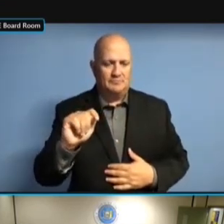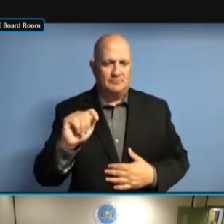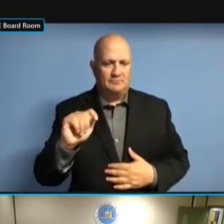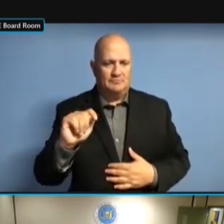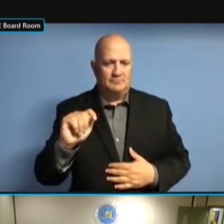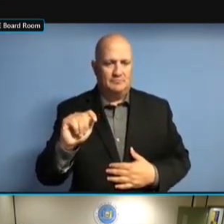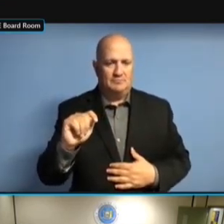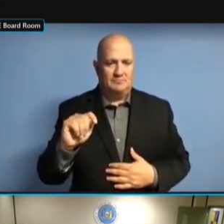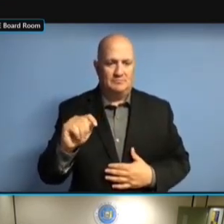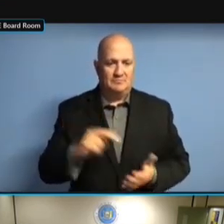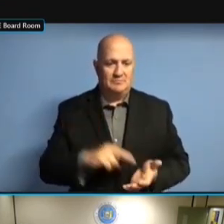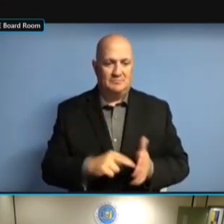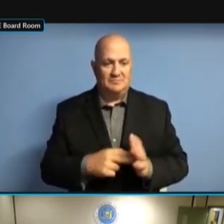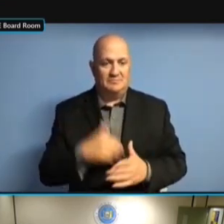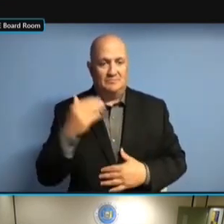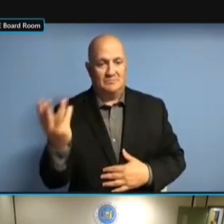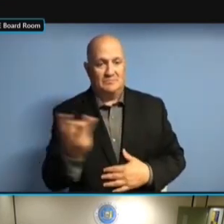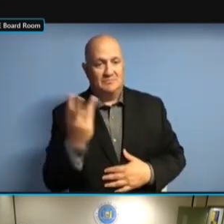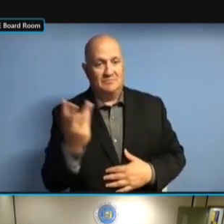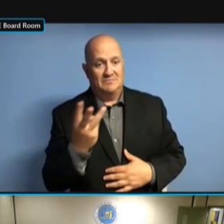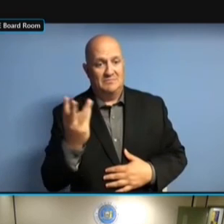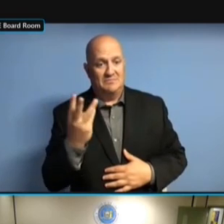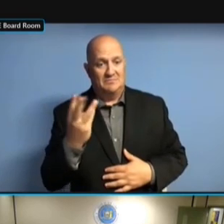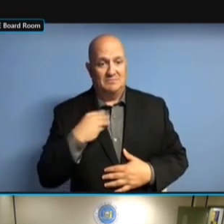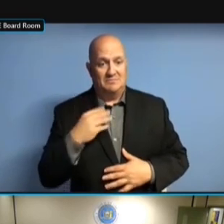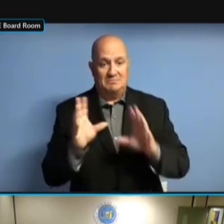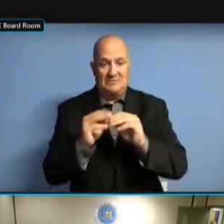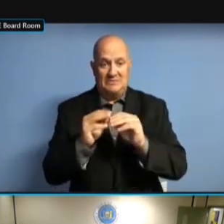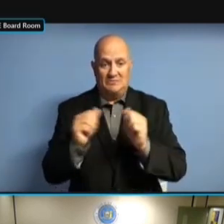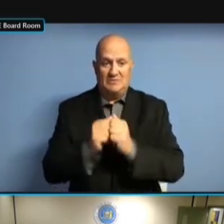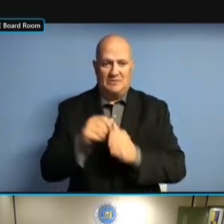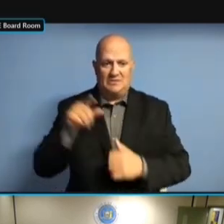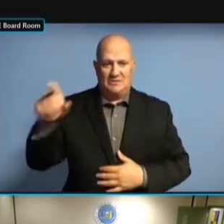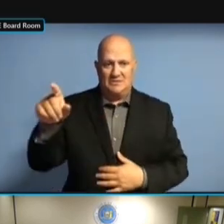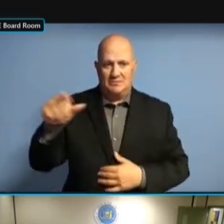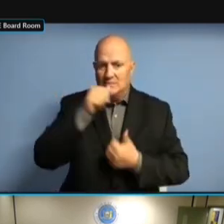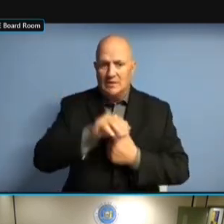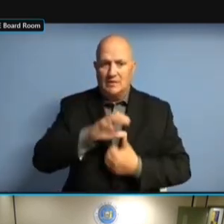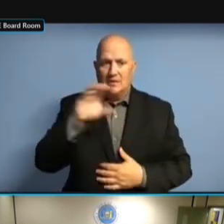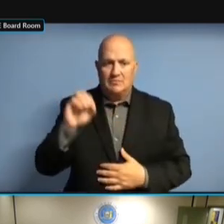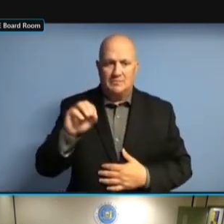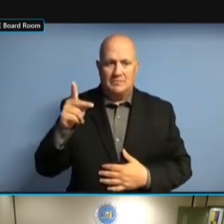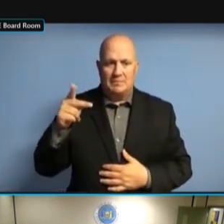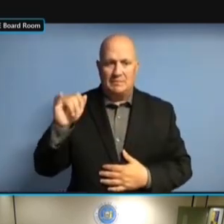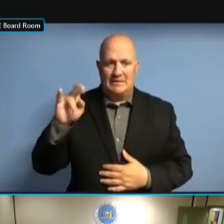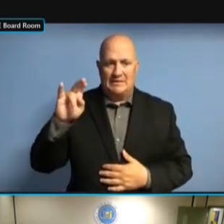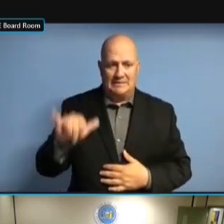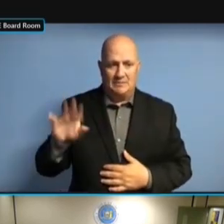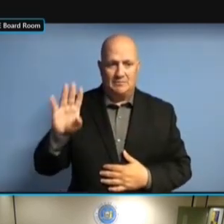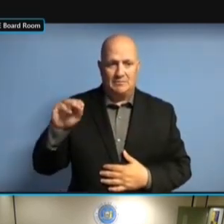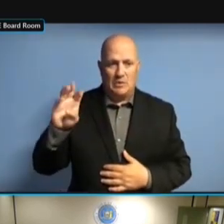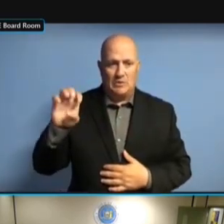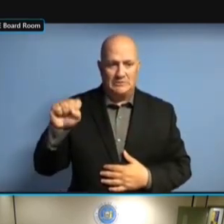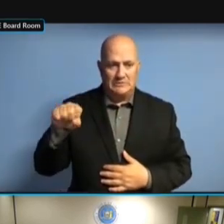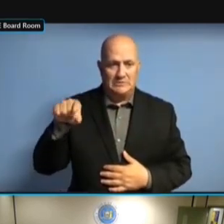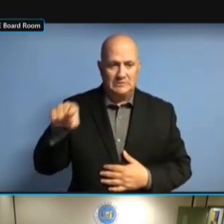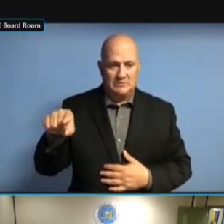WEDNESDAY I'M HAVING A MEETING WITH PITNEY BOWES WEDNESDAY I'M HAVING A MEETING WITH PITNEY BOWES TO WEDNESDAY I'M HAVING A MEETING WITH PITNEY BOWES TO FIGURE WEDNESDAY I'M HAVING A MEETING WITH PITNEY BOWES TO FIGURE OUT WITH PITNEY BOWES TO FIGURE OUT WITH PITNEY BOWES TO FIGURE OUT WHAT'S WITH PITNEY BOWES TO FIGURE OUT WHAT'S THE WITH PITNEY BOWES TO FIGURE OUT WHAT'S THE BEST WITH PITNEY BOWES TO FIGURE OUT WHAT'S THE BEST SCENARIO WITH PITNEY BOWES TO FIGURE OUT WHAT'S THE BEST SCENARIO FOR WITH PITNEY BOWES TO FIGURE OUT WHAT'S THE BEST SCENARIO FOR US WHAT'S THE BEST SCENARIO FOR US WHAT'S THE BEST SCENARIO FOR US IN WHAT'S THE BEST SCENARIO FOR US IN TERMS WHAT'S THE BEST SCENARIO FOR US IN TERMS OF WHAT'S THE BEST SCENARIO FOR US IN TERMS OF GETTING WHAT'S THE BEST SCENARIO FOR US IN TERMS OF GETTING THE WHAT'S THE BEST SCENARIO FOR US IN TERMS OF GETTING THE LETTERS IN TERMS OF GETTING THE LETTERS IN TERMS OF GETTING THE LETTERS OUT IN TERMS OF GETTING THE LETTERS OUT AND IN TERMS OF GETTING THE LETTERS OUT AND GETTING IN TERMS OF GETTING THE LETTERS OUT AND GETTING THE IN TERMS OF GETTING THE LETTERS OUT AND GETTING THE VOLUME IN TERMS OF GETTING THE LETTERS OUT AND GETTING THE VOLUME OF OUT AND GETTING THE VOLUME OF OUT AND GETTING THE VOLUME OF LETTERS OUT AND GETTING THE VOLUME OF LETTERS OUT OUT AND GETTING THE VOLUME OF LETTERS OUT THAT OUT AND GETTING THE VOLUME OF LETTERS OUT THAT WE OUT AND GETTING THE VOLUME OF LETTERS OUT THAT WE HAVE